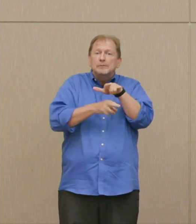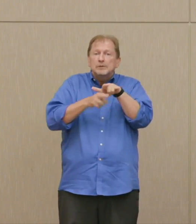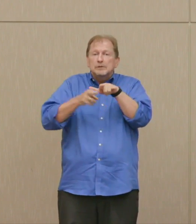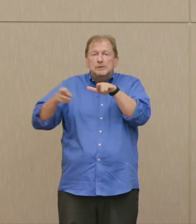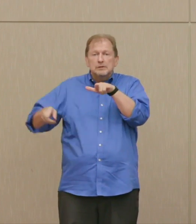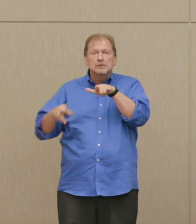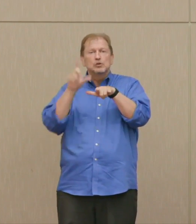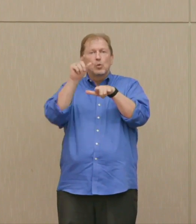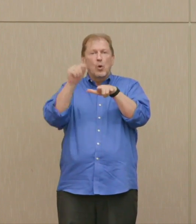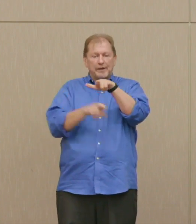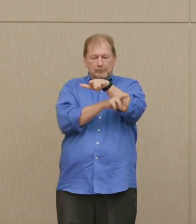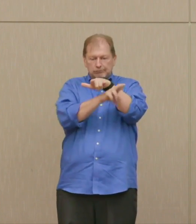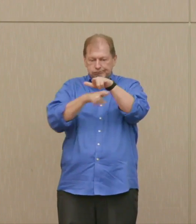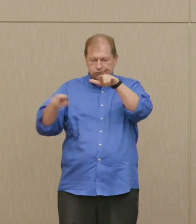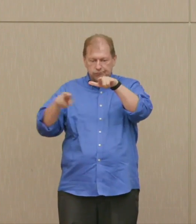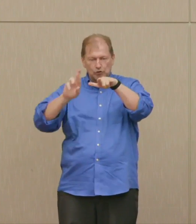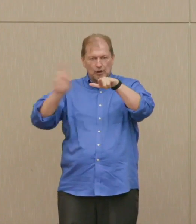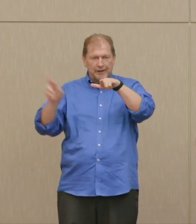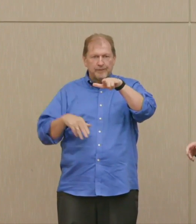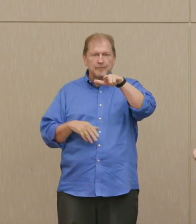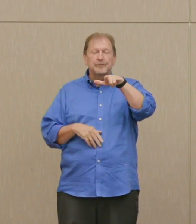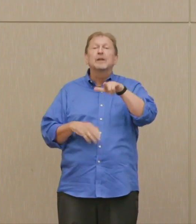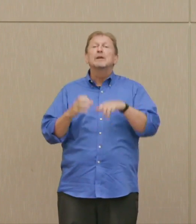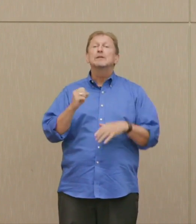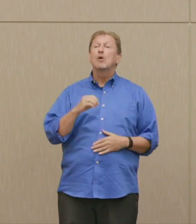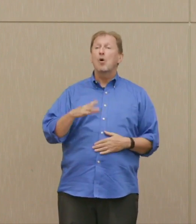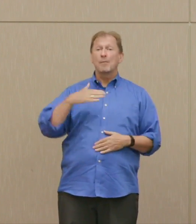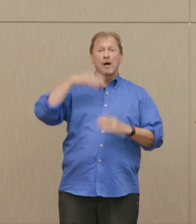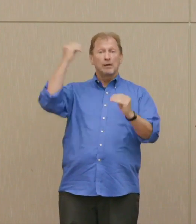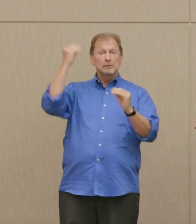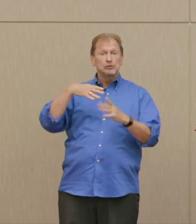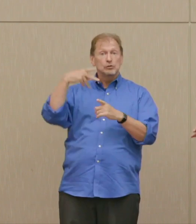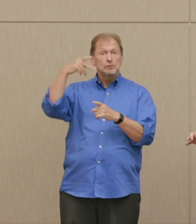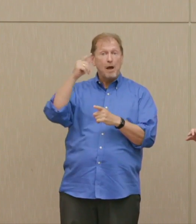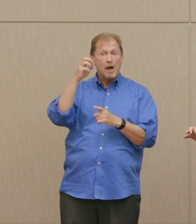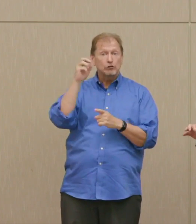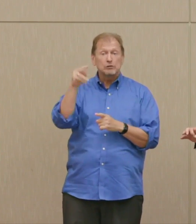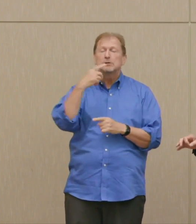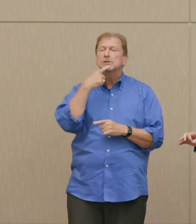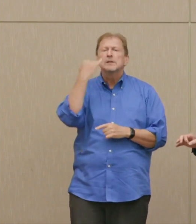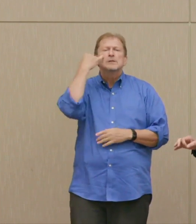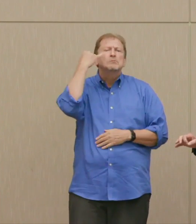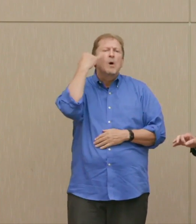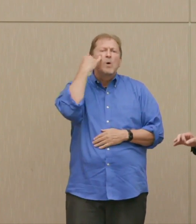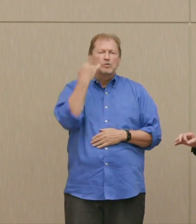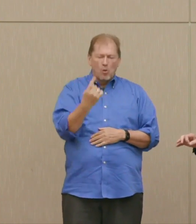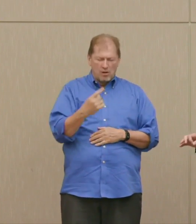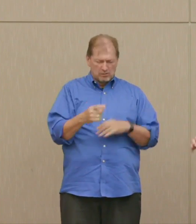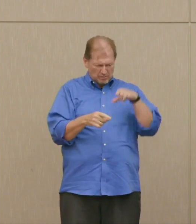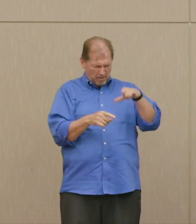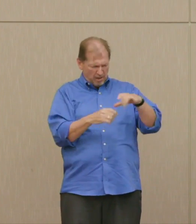Dr. Ellsberg: Patterson was posing the possibility of a bomb that would be 1000 times more powerful